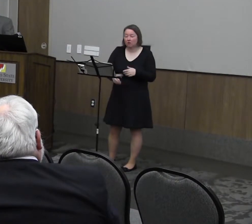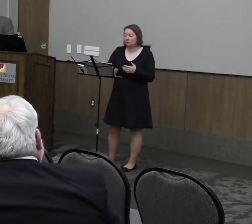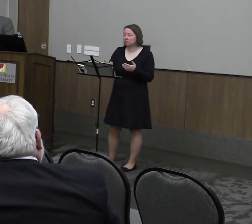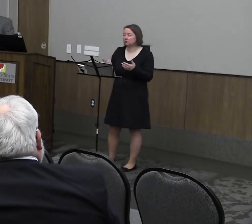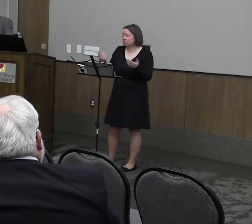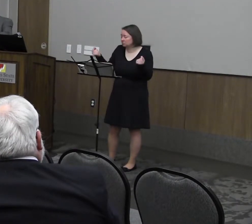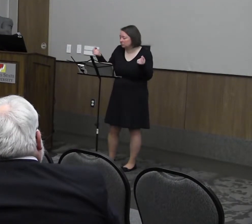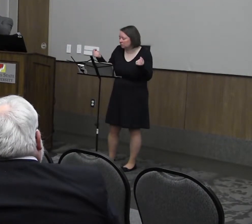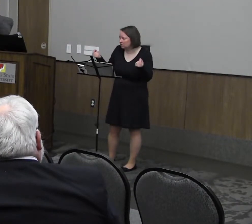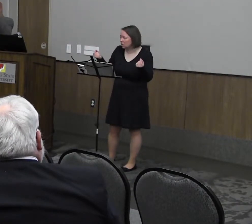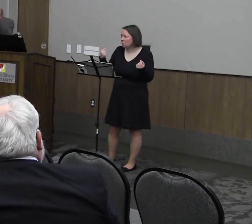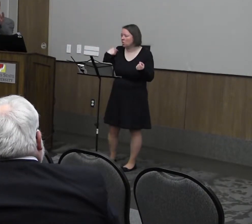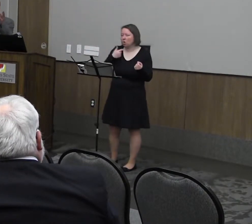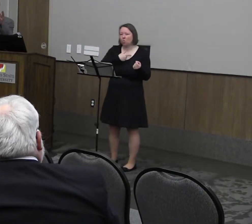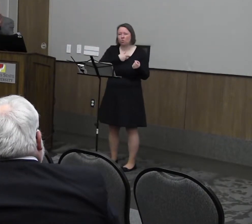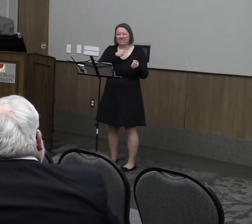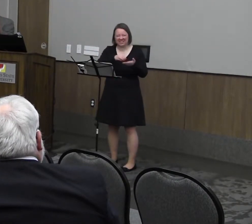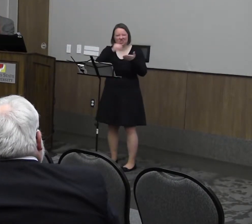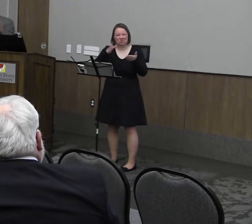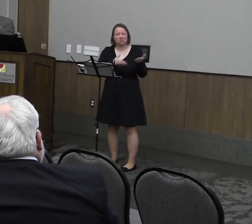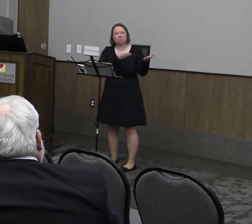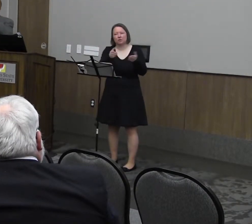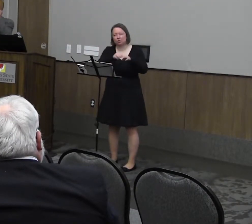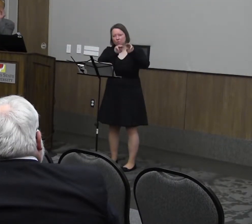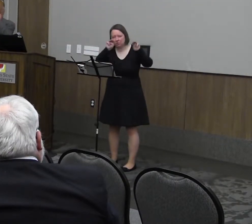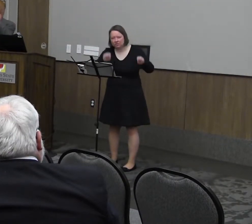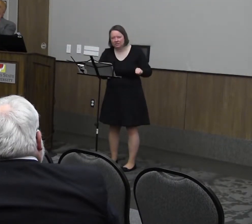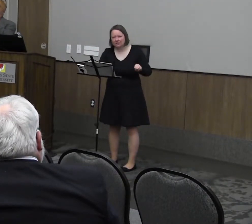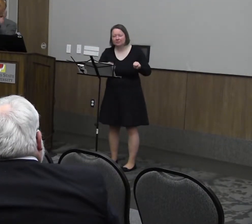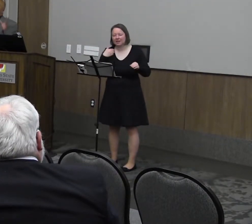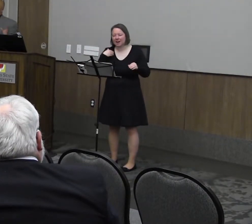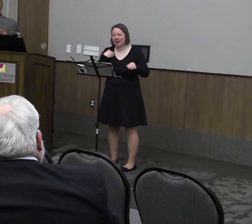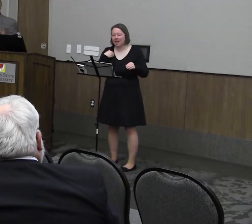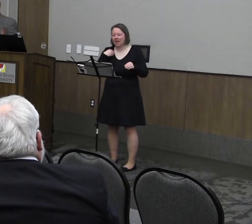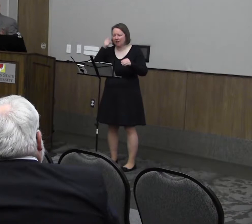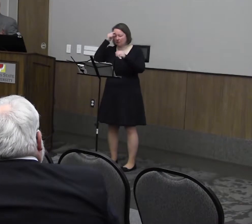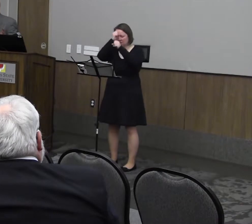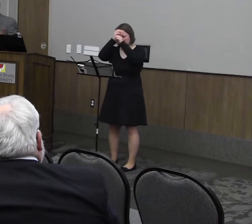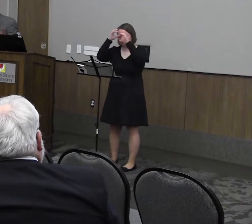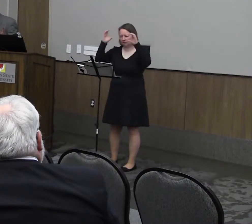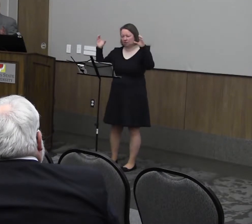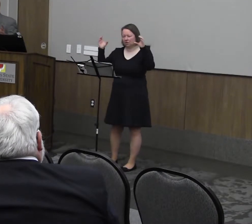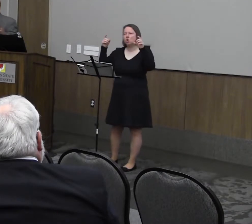And she's like, well, we're going to take these students to museums. And then I have this image in my head of To Sir, with Love